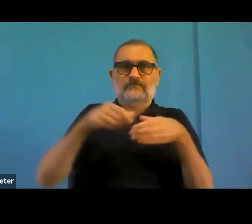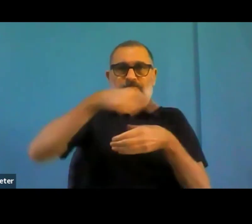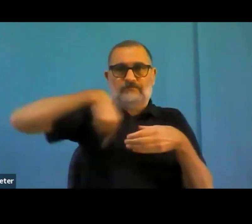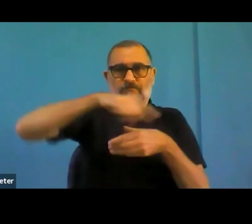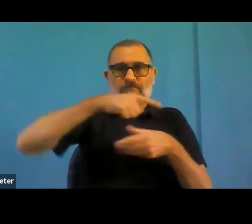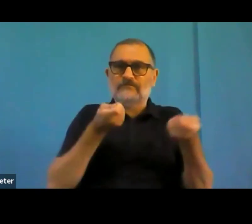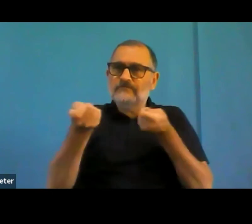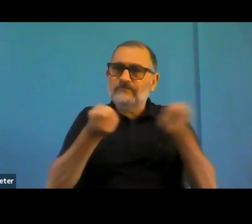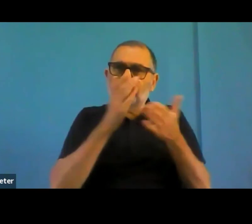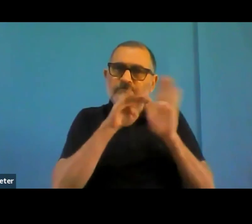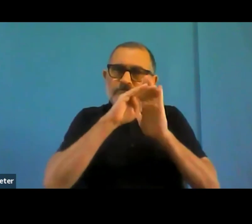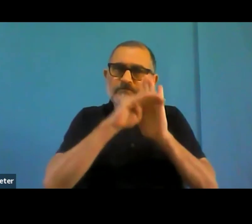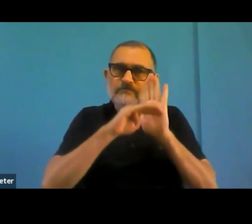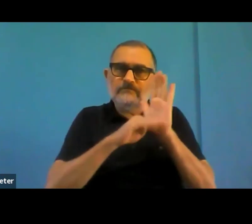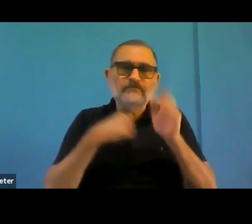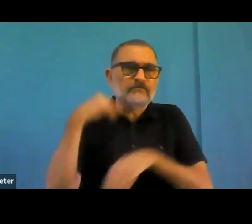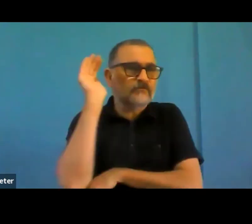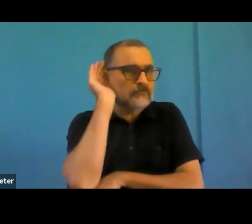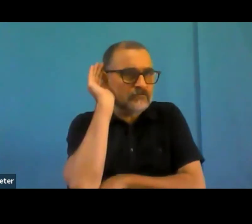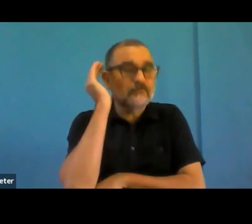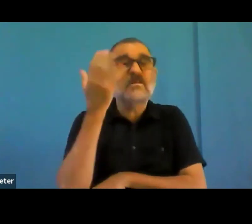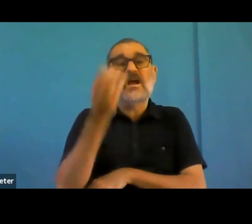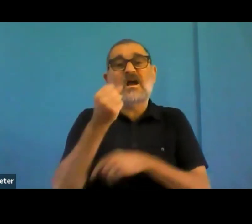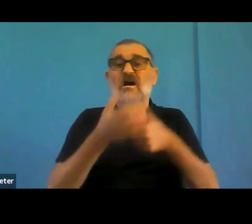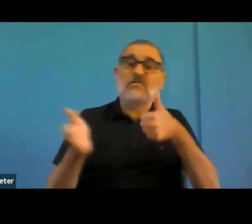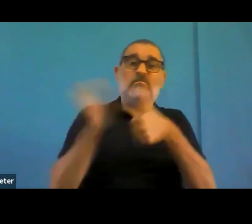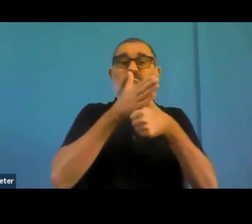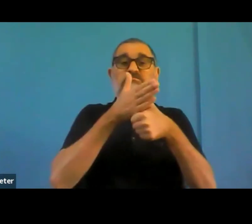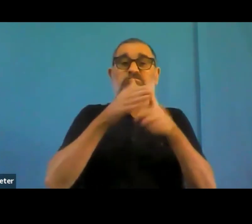really inform and enforce the public sector bodies